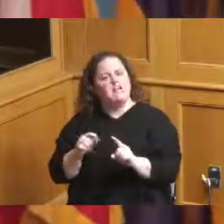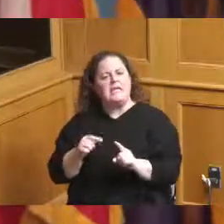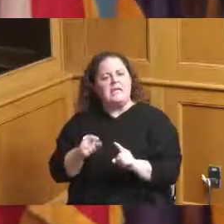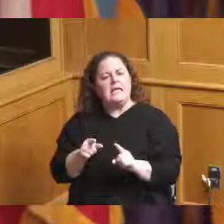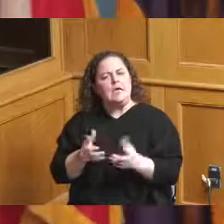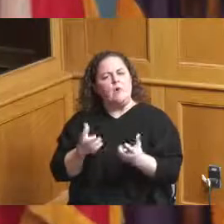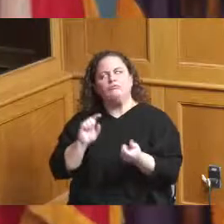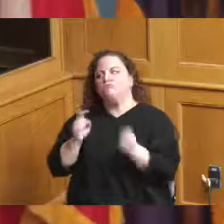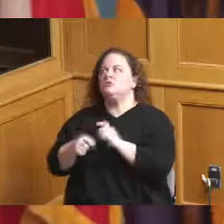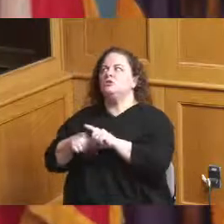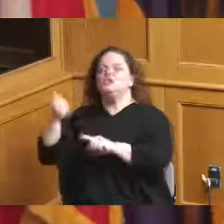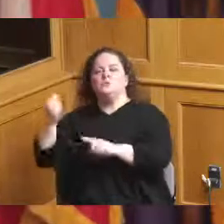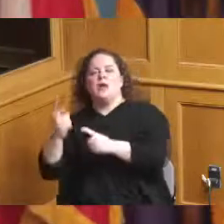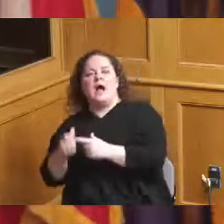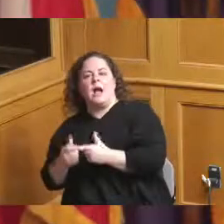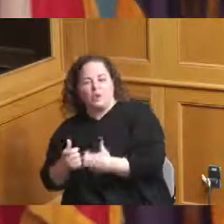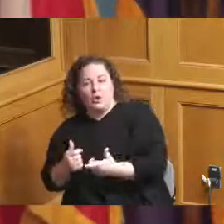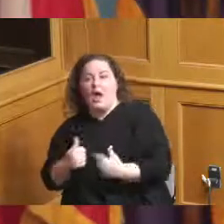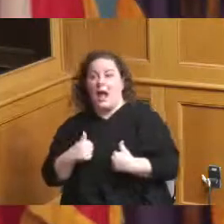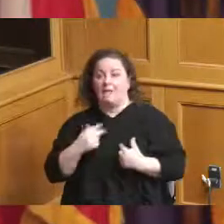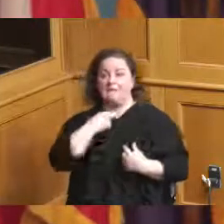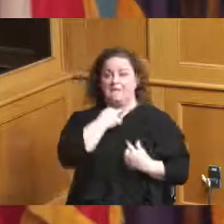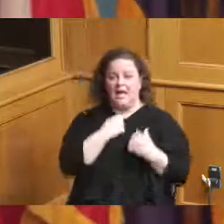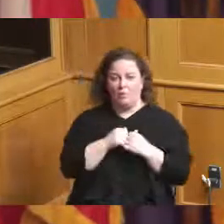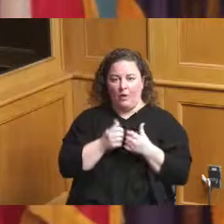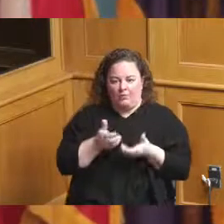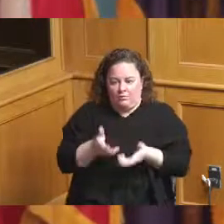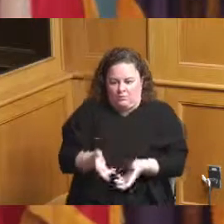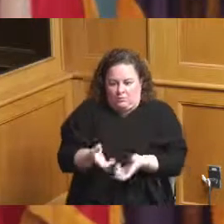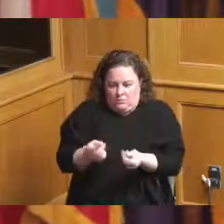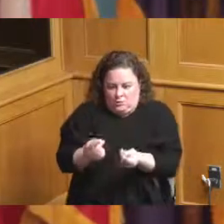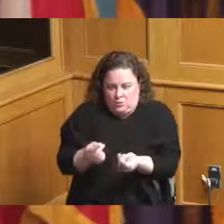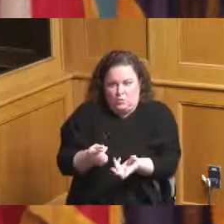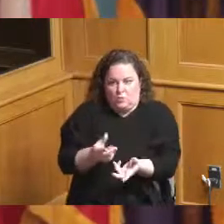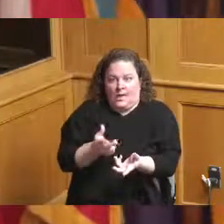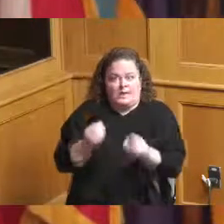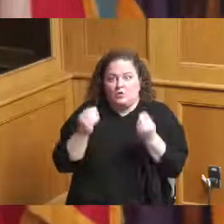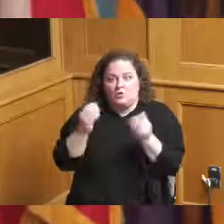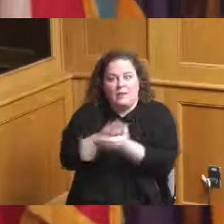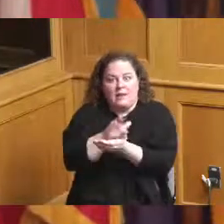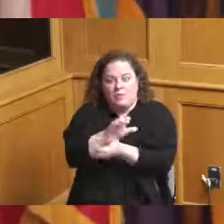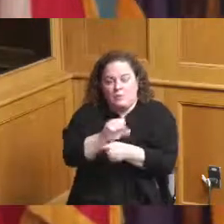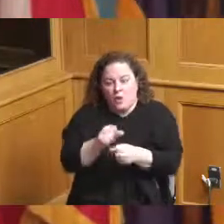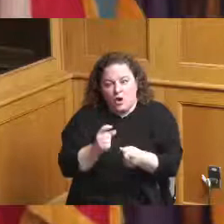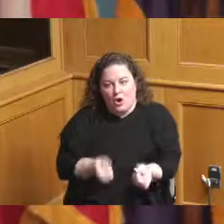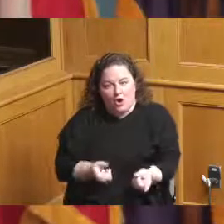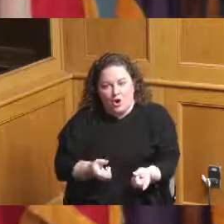with not the right paperwork so these businesses are renting from you as a landlord